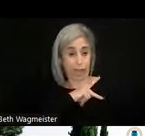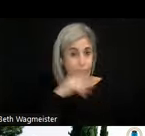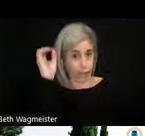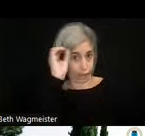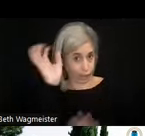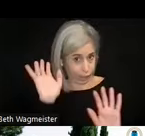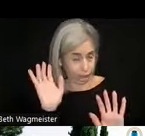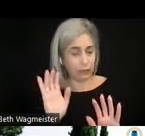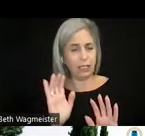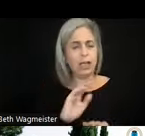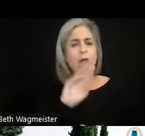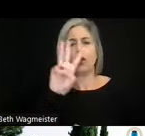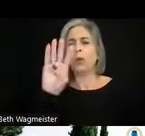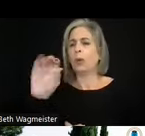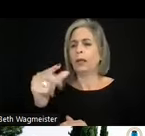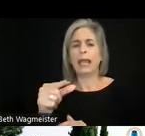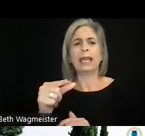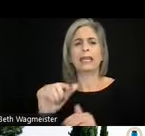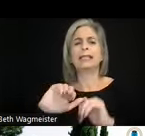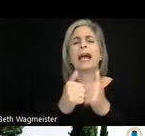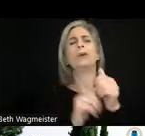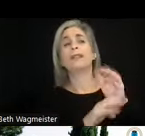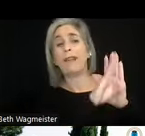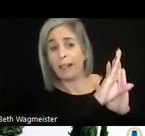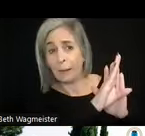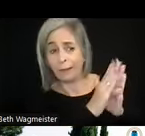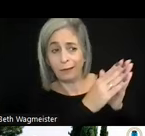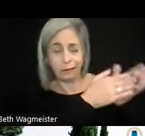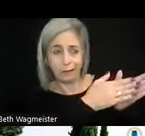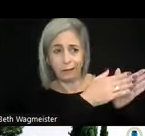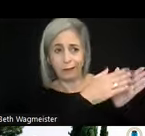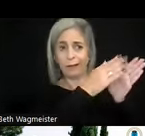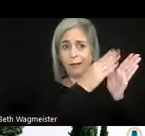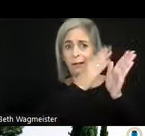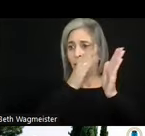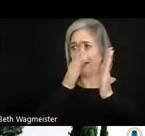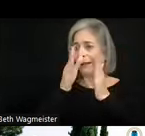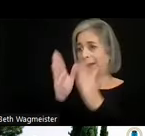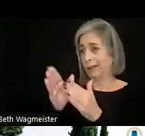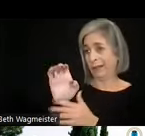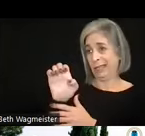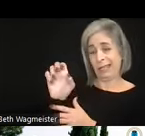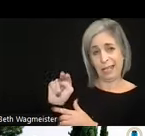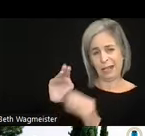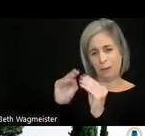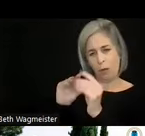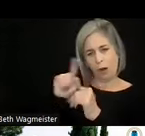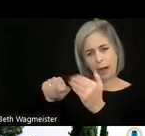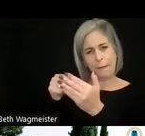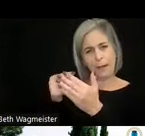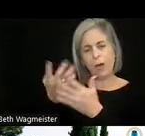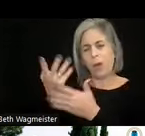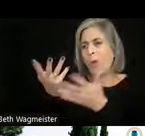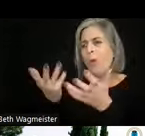how the web content is developed. And the other chapters in the EN are more about what the web